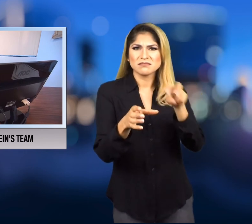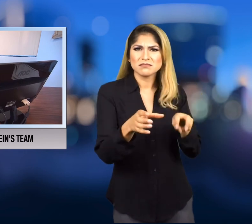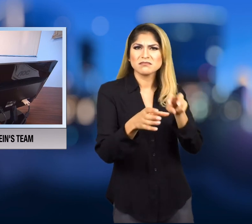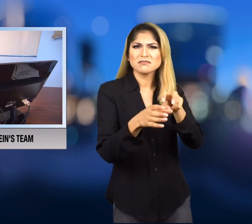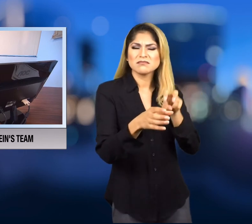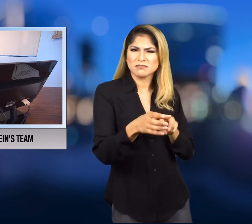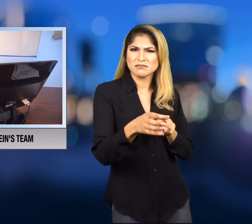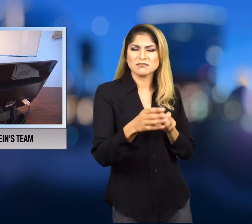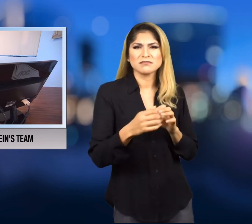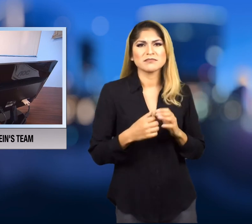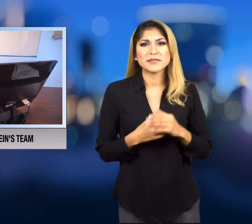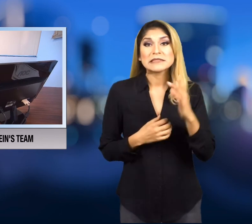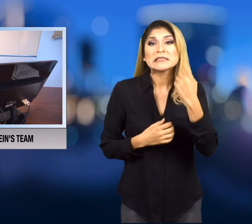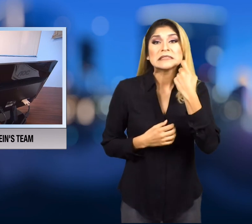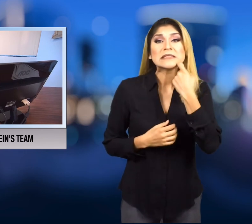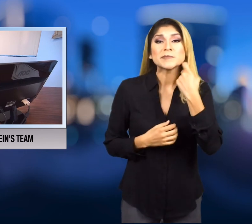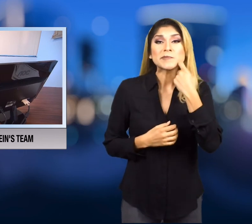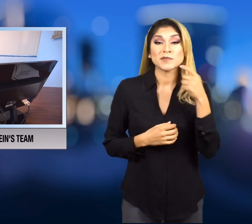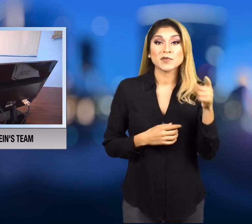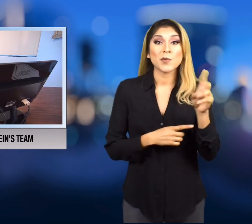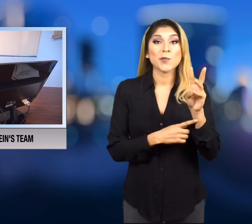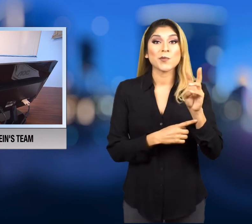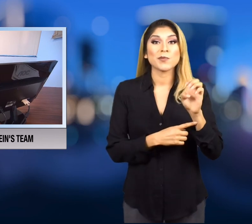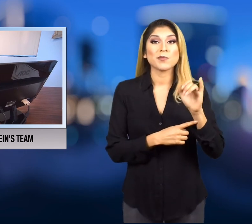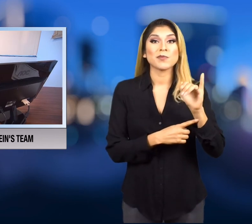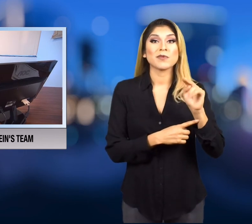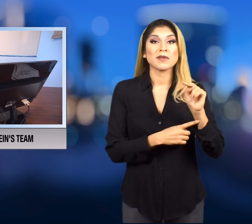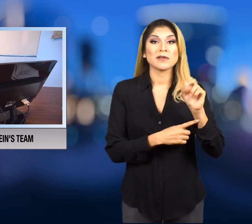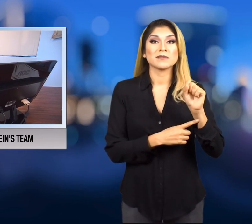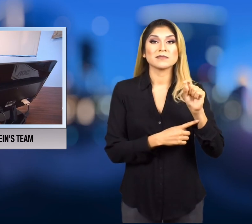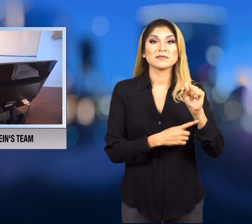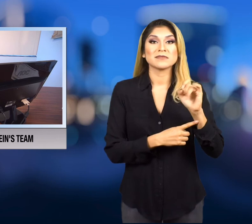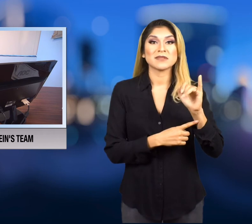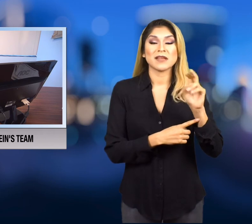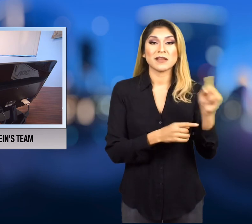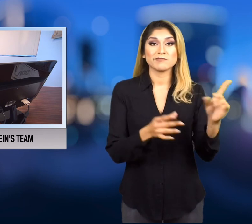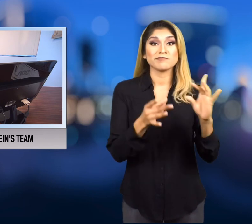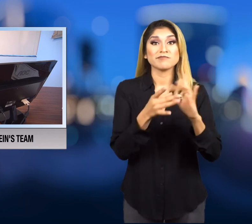Recently Weinstein admitted